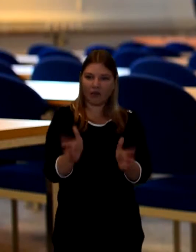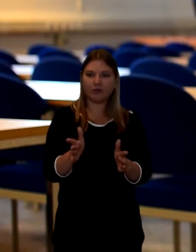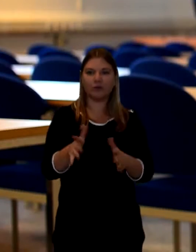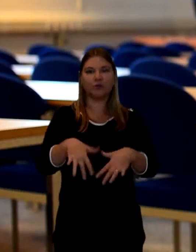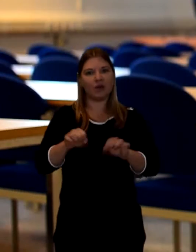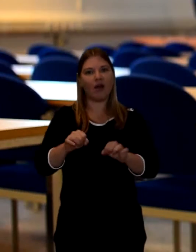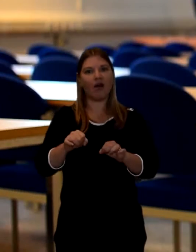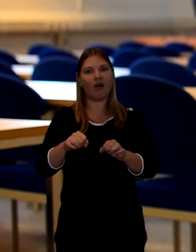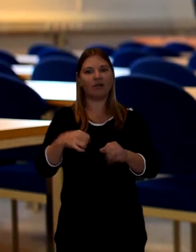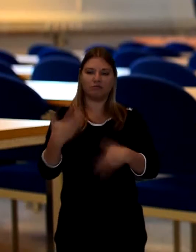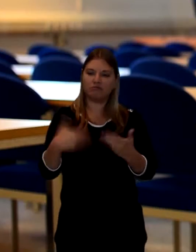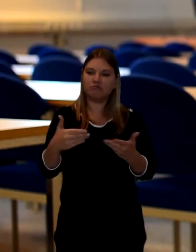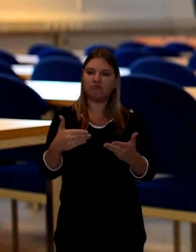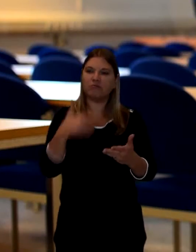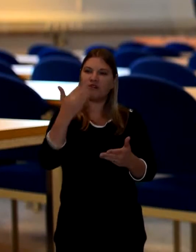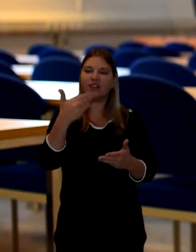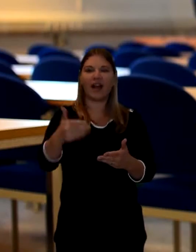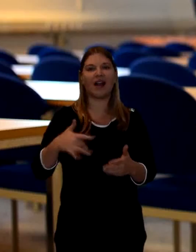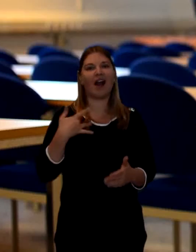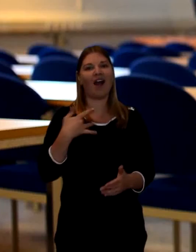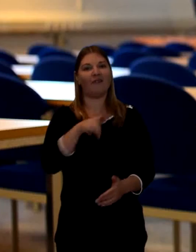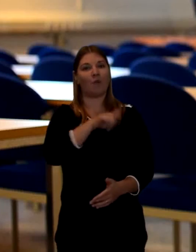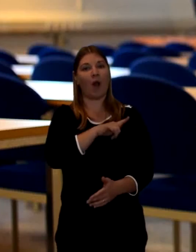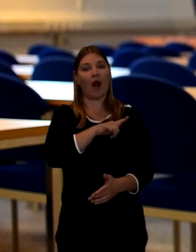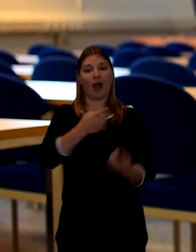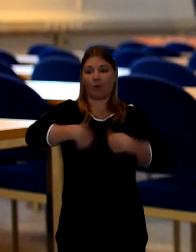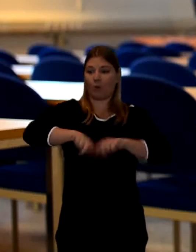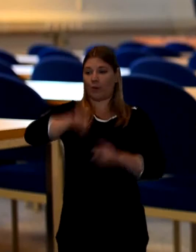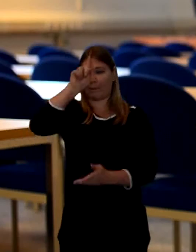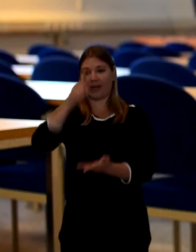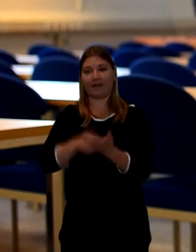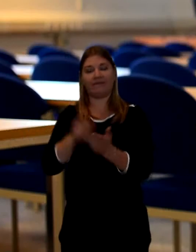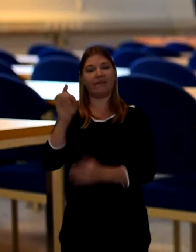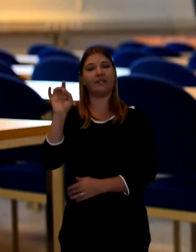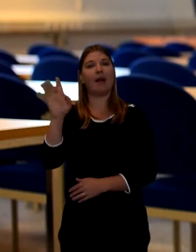The reason for this is because within Islam we believe death is part of life